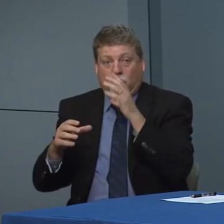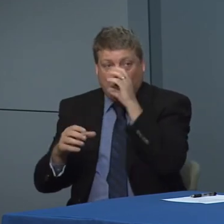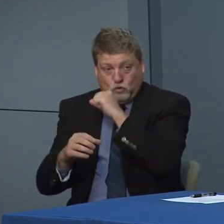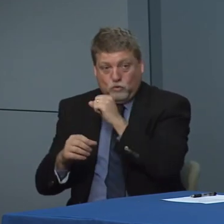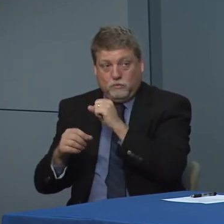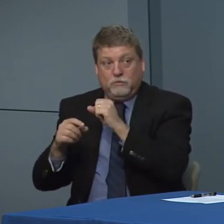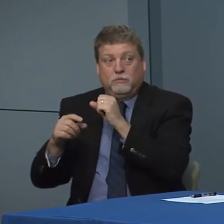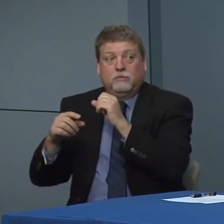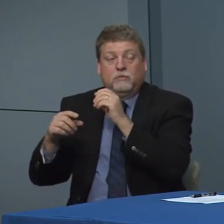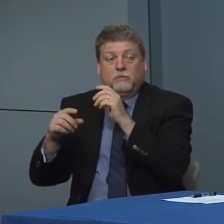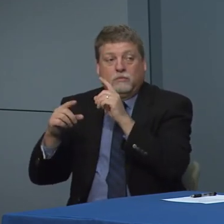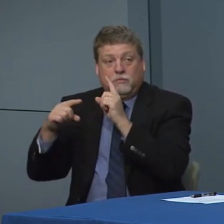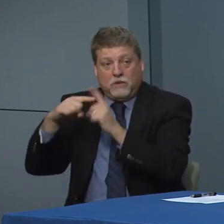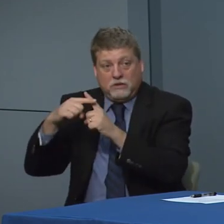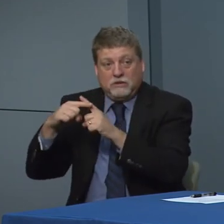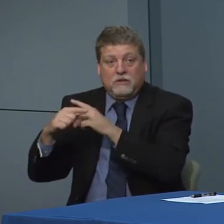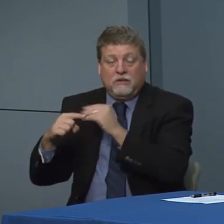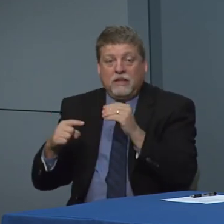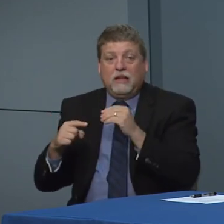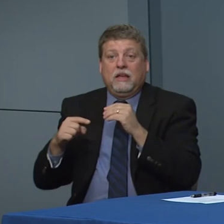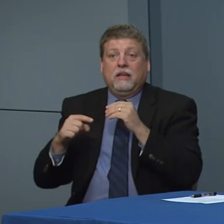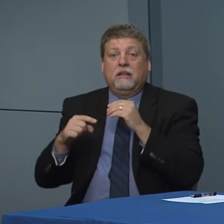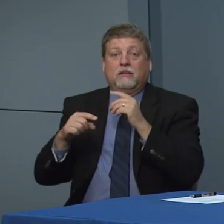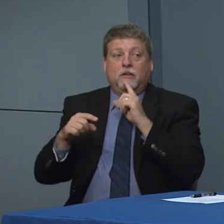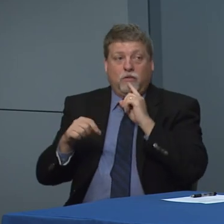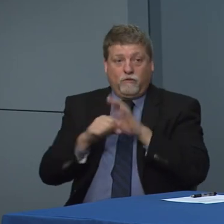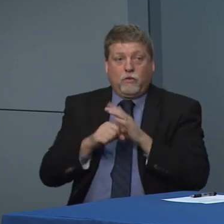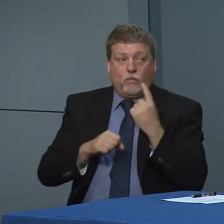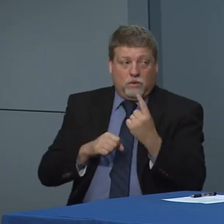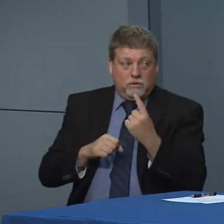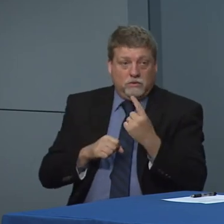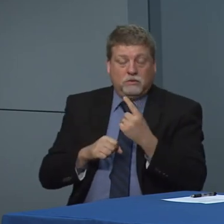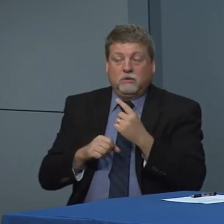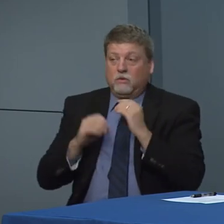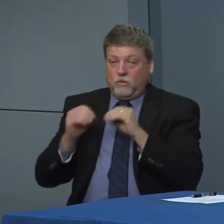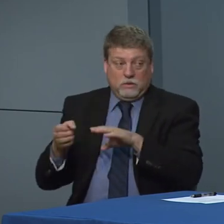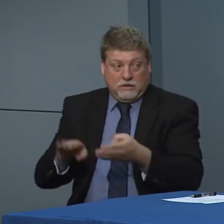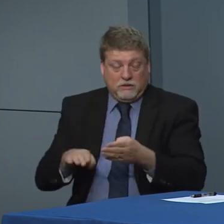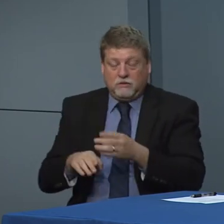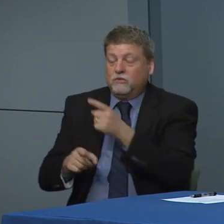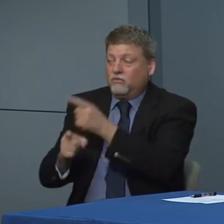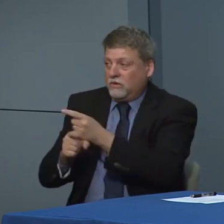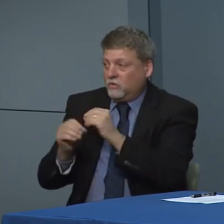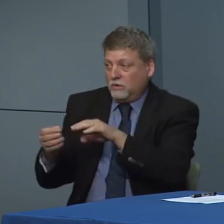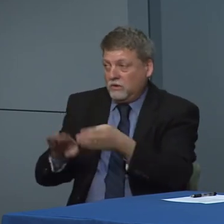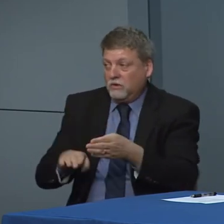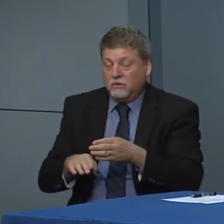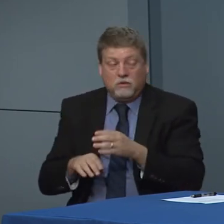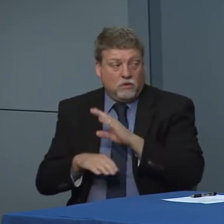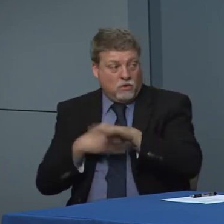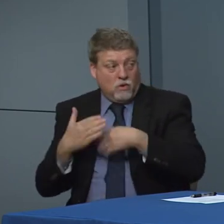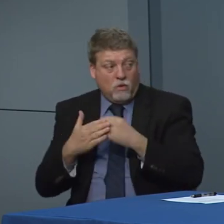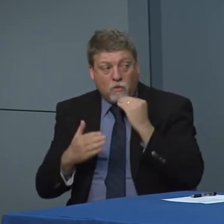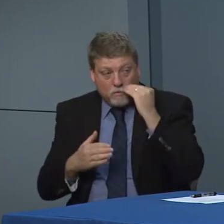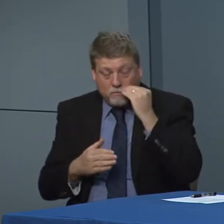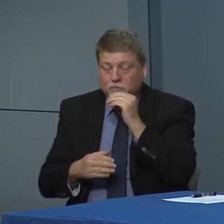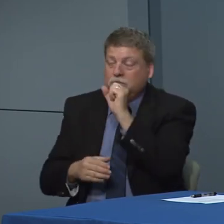confirmed cases that's correct. Are they all still at home supposed to be in the hospital